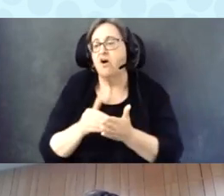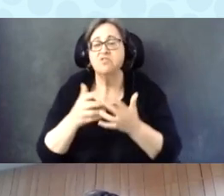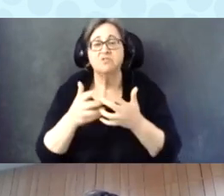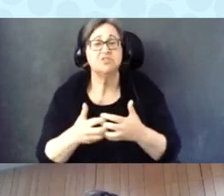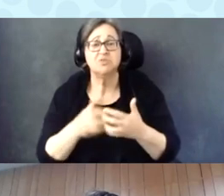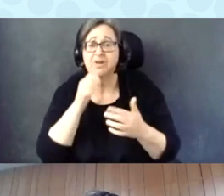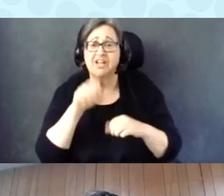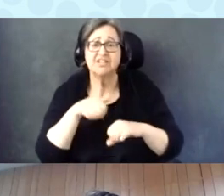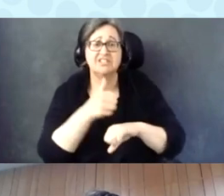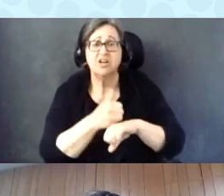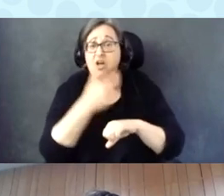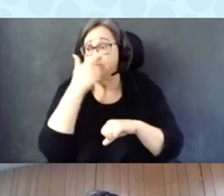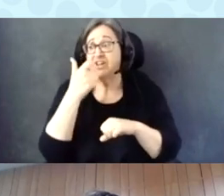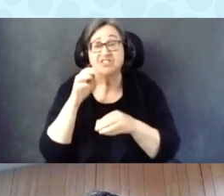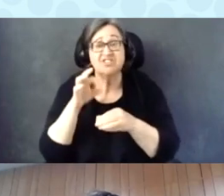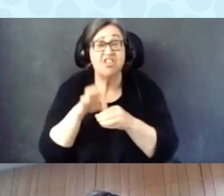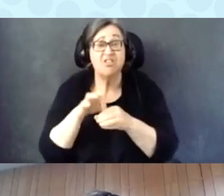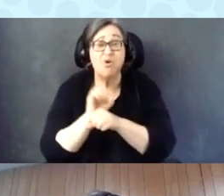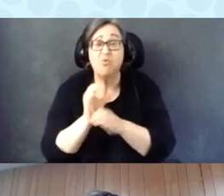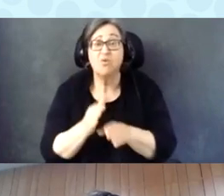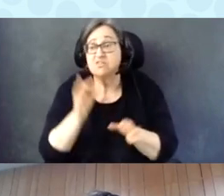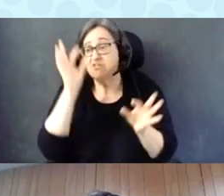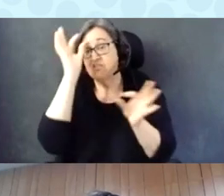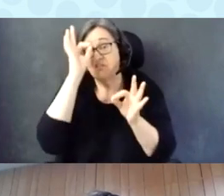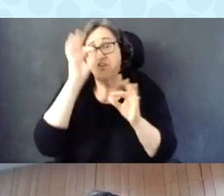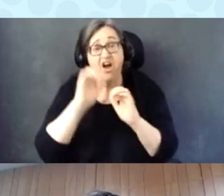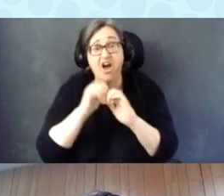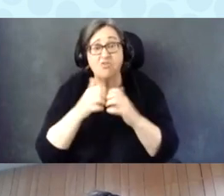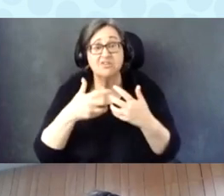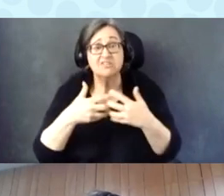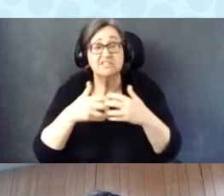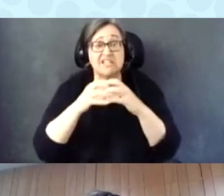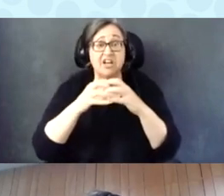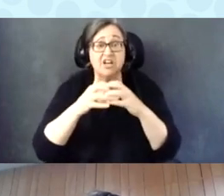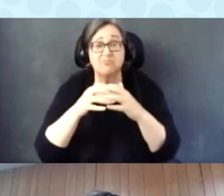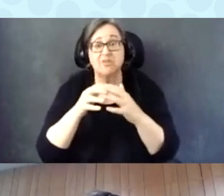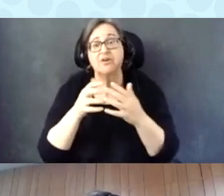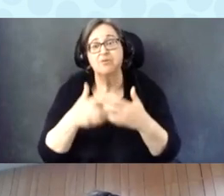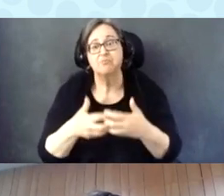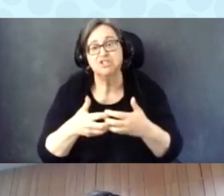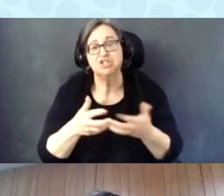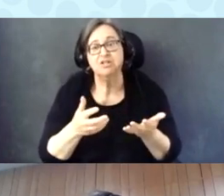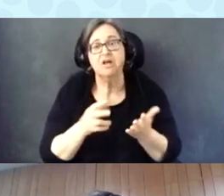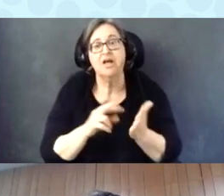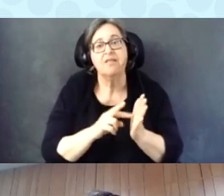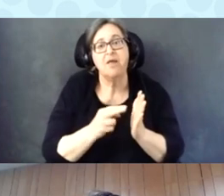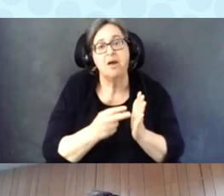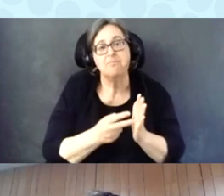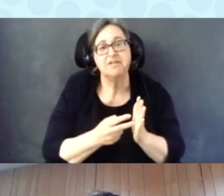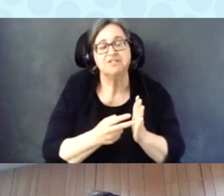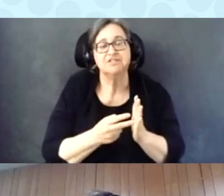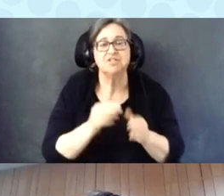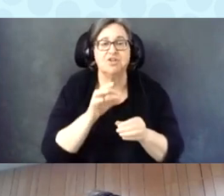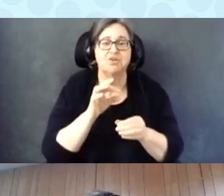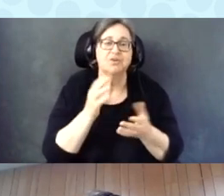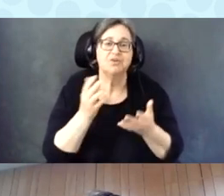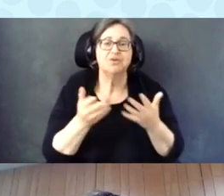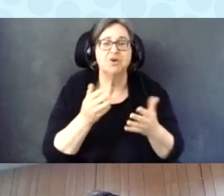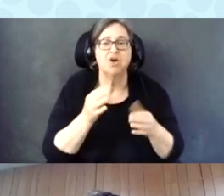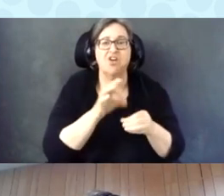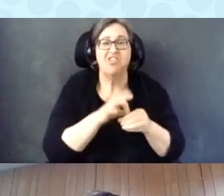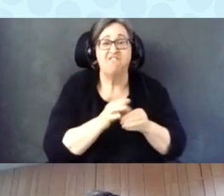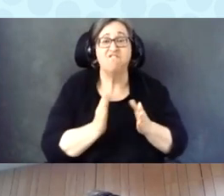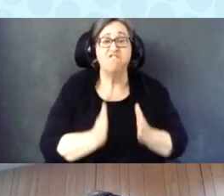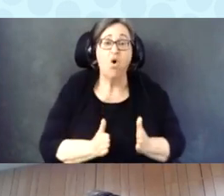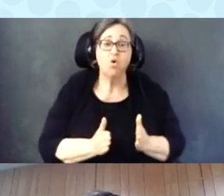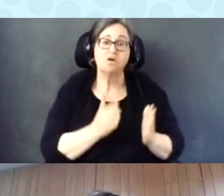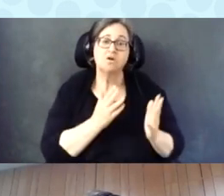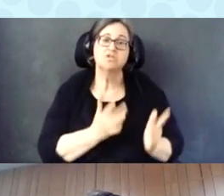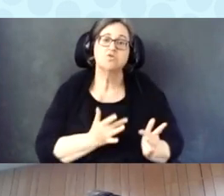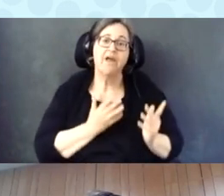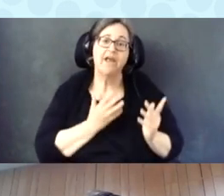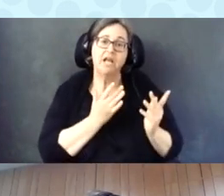So this means that poll-workers, or the voter has to wait around.